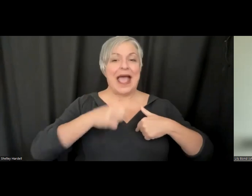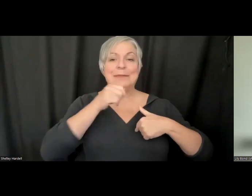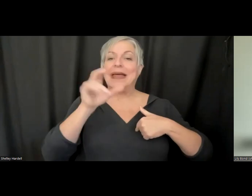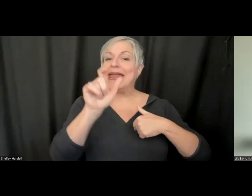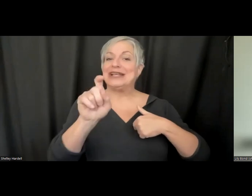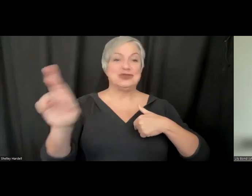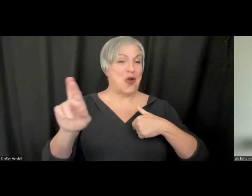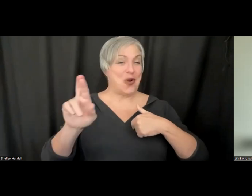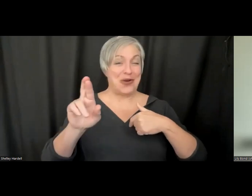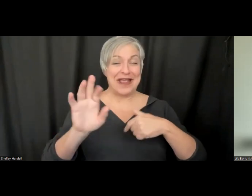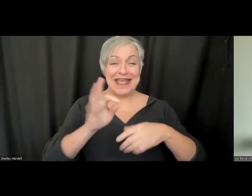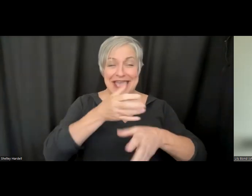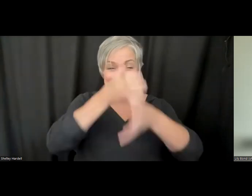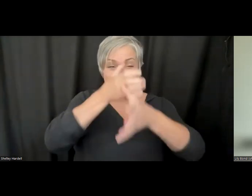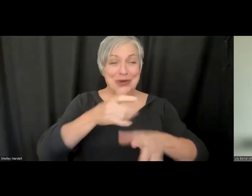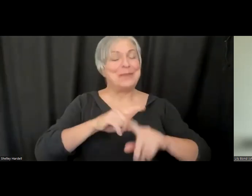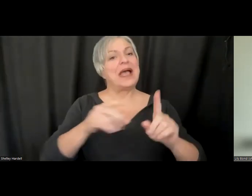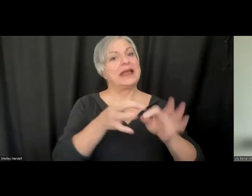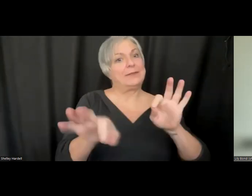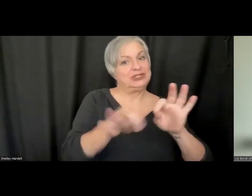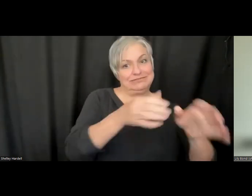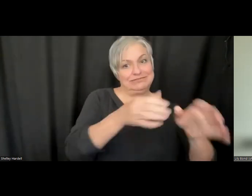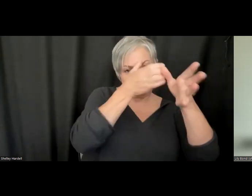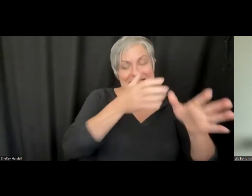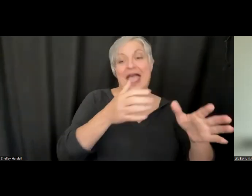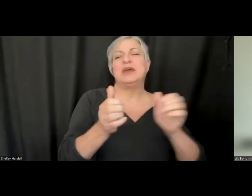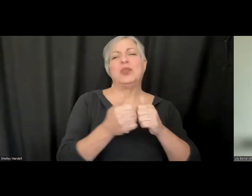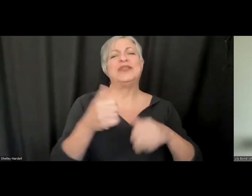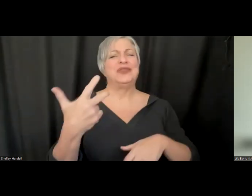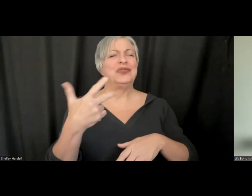captioning expert. I have been with 3Play Media, an enterprise